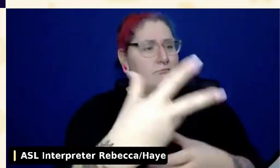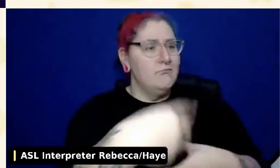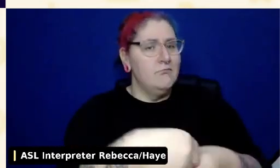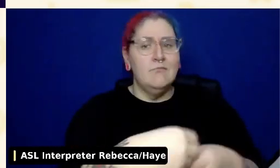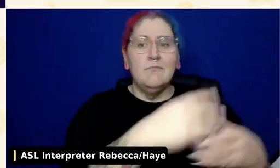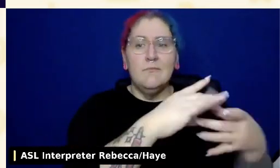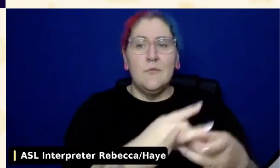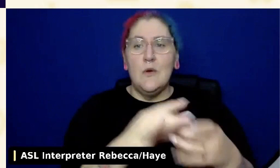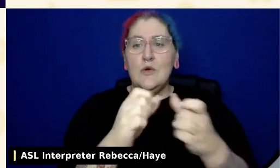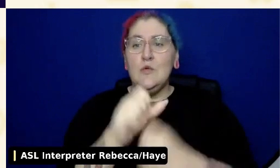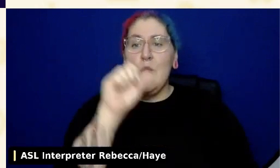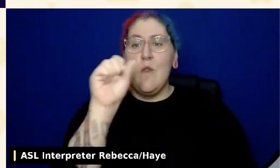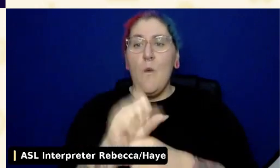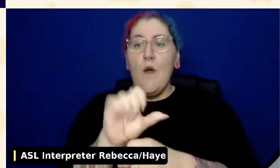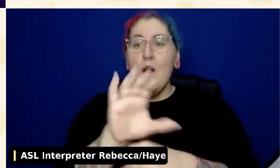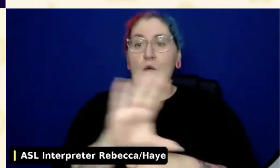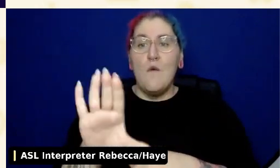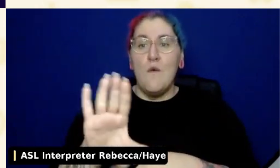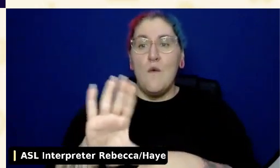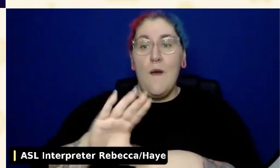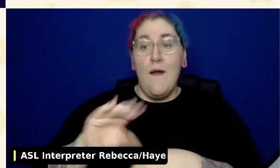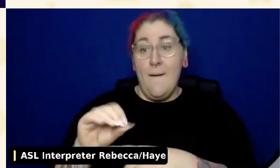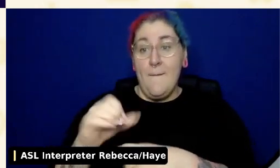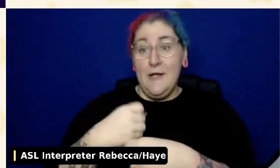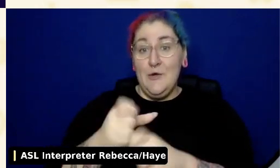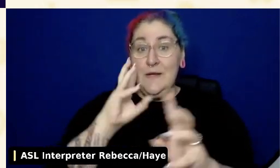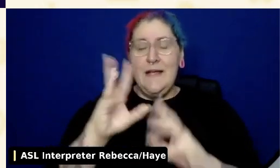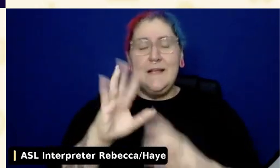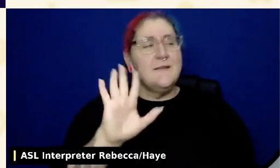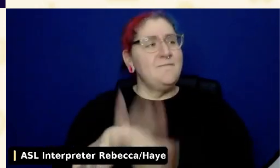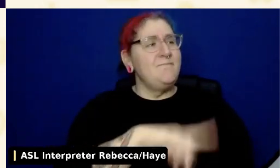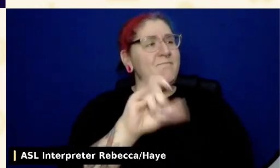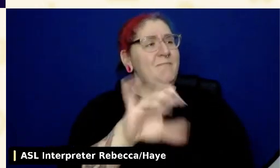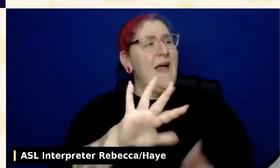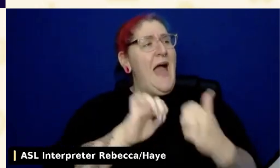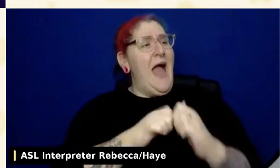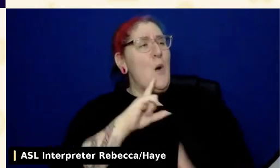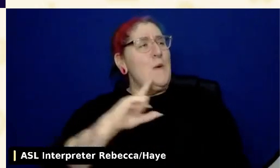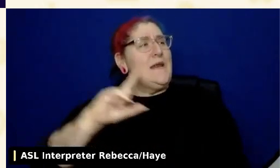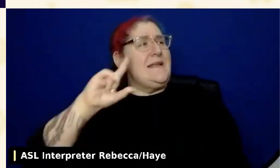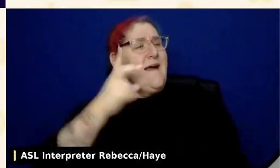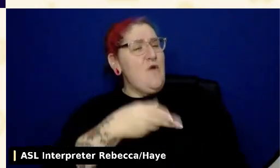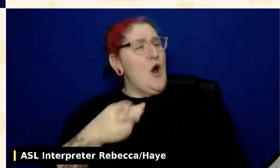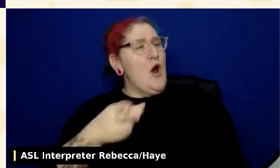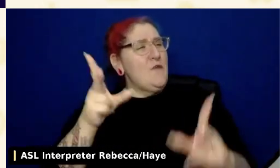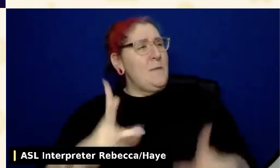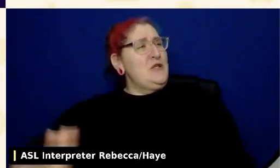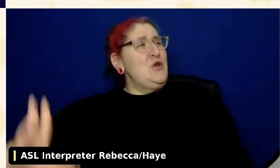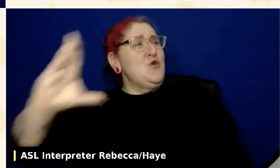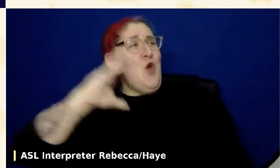Tom asks, how would a deaf or hard of hearing person know if captions omitted words, particularly if the speaker is not visible?